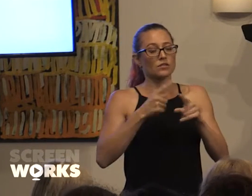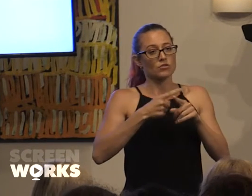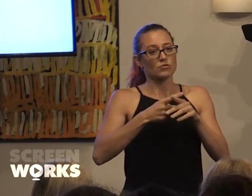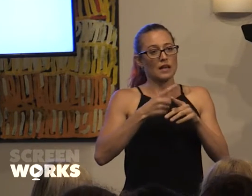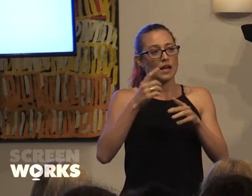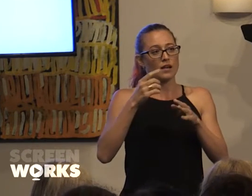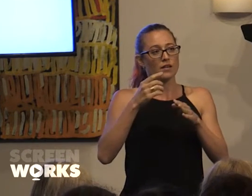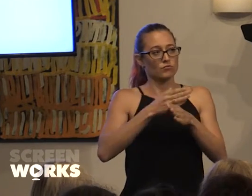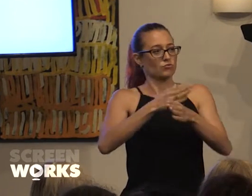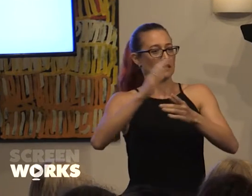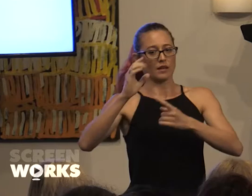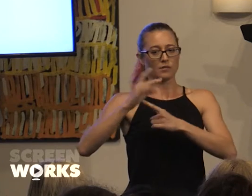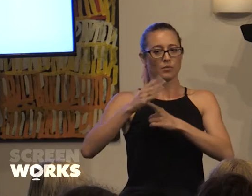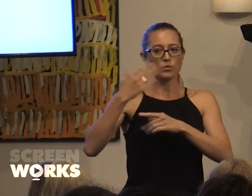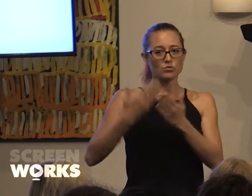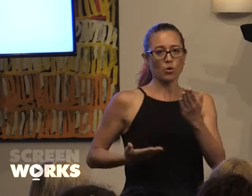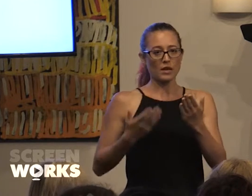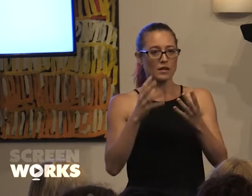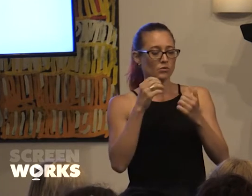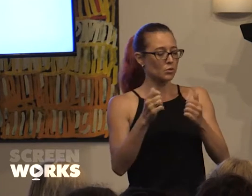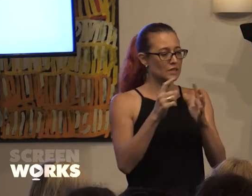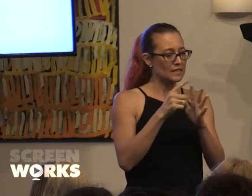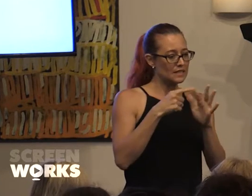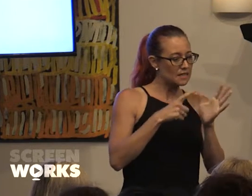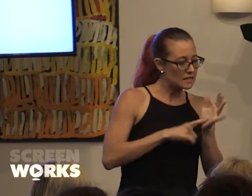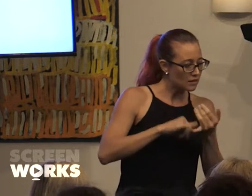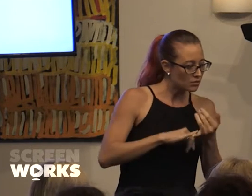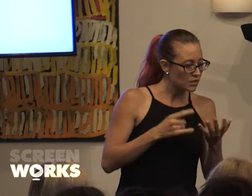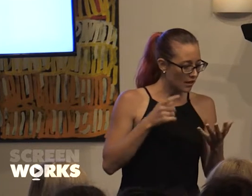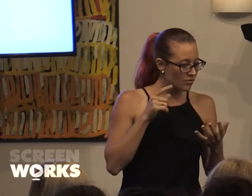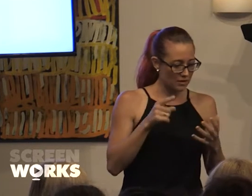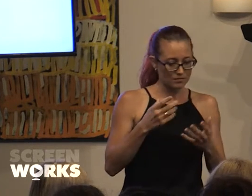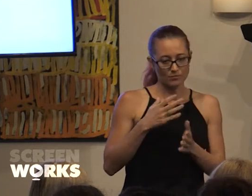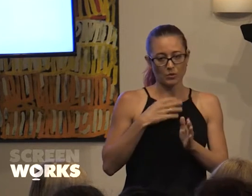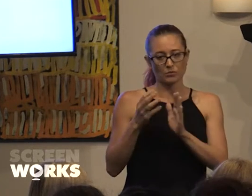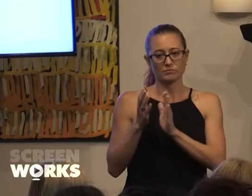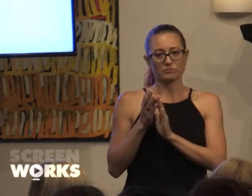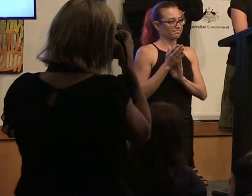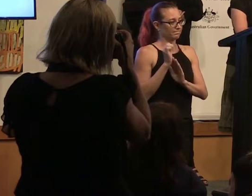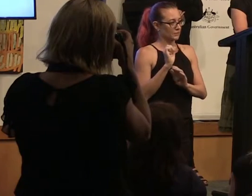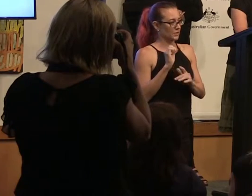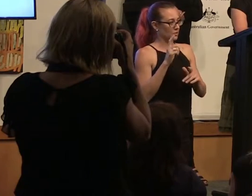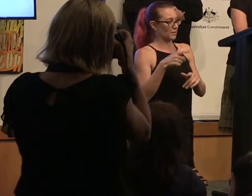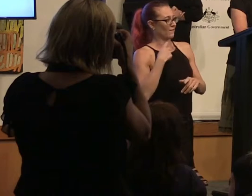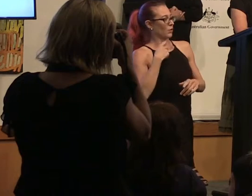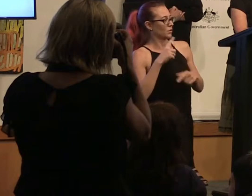Brilliant Deals etc, so again that was a big nod to Gil who'd been very vocal at the time about it and rightly so.